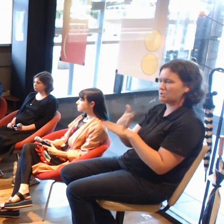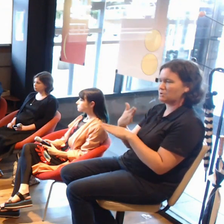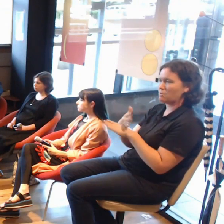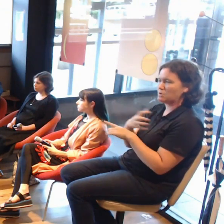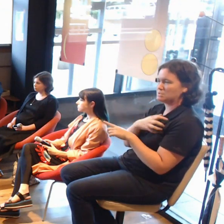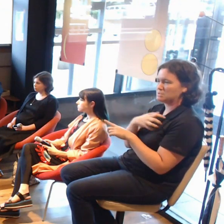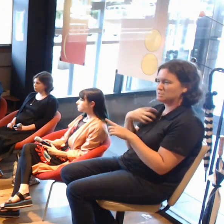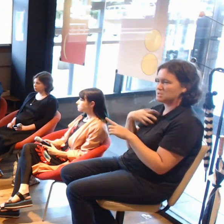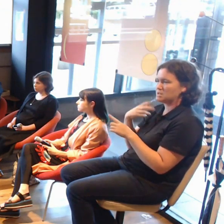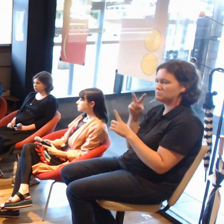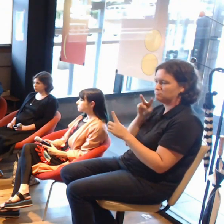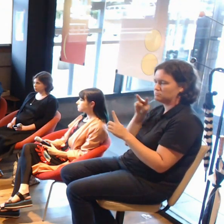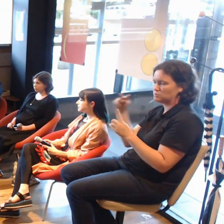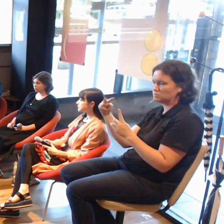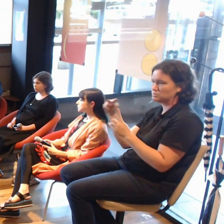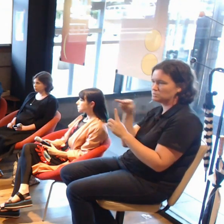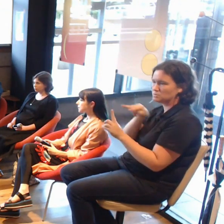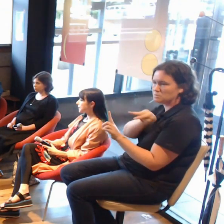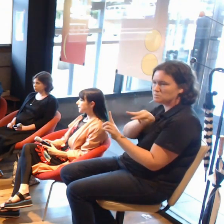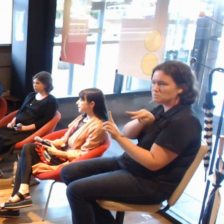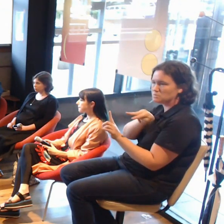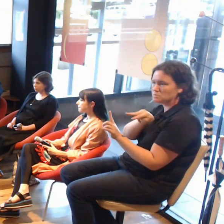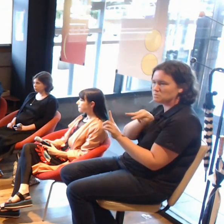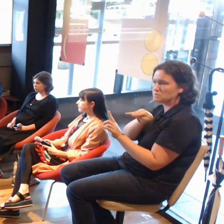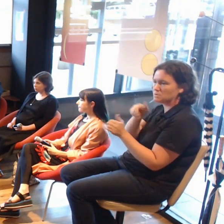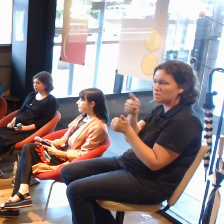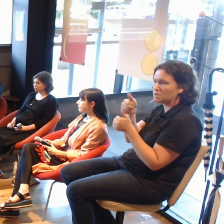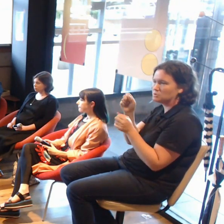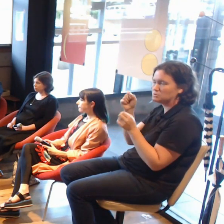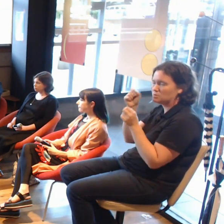and uses concepts of perception and perception of reality.